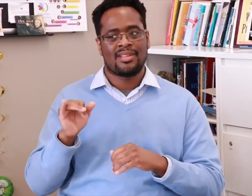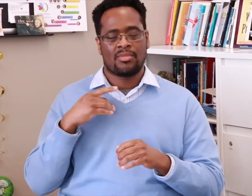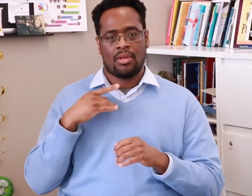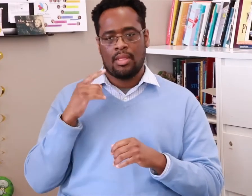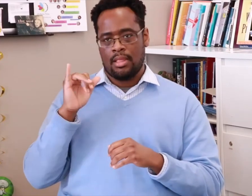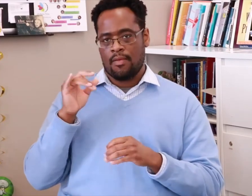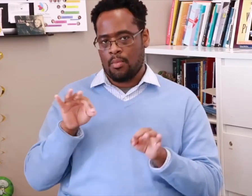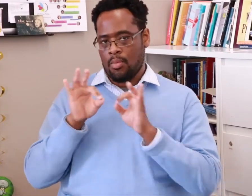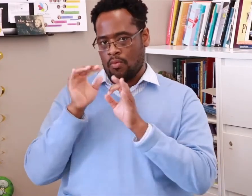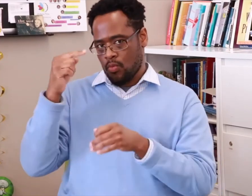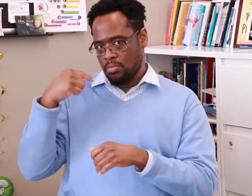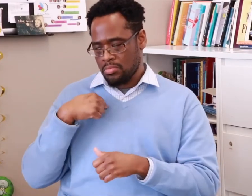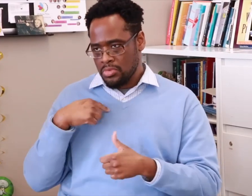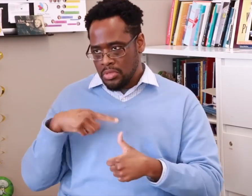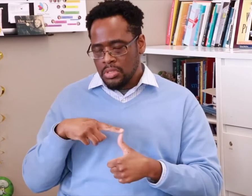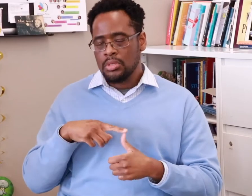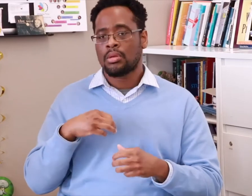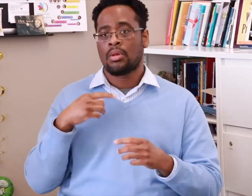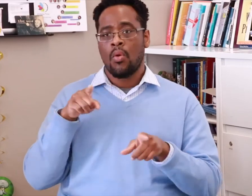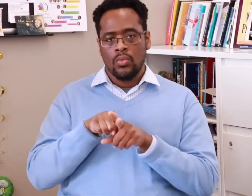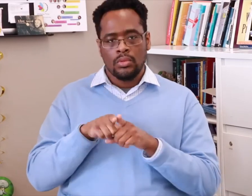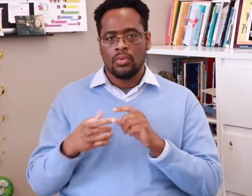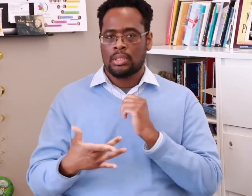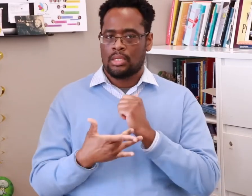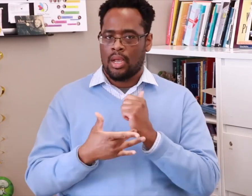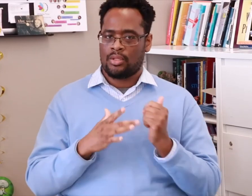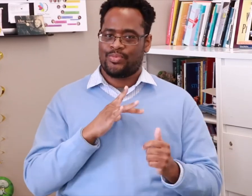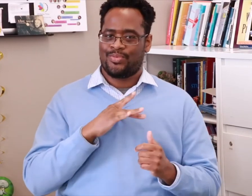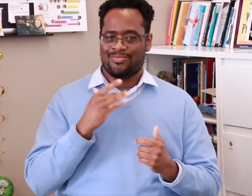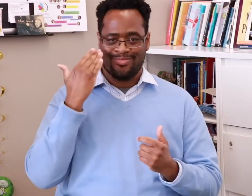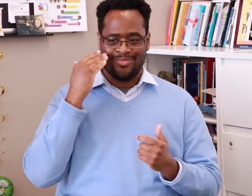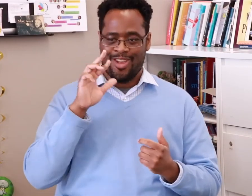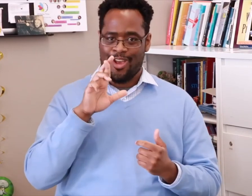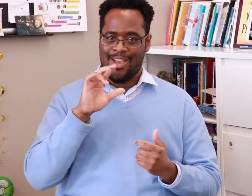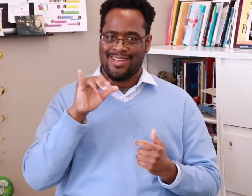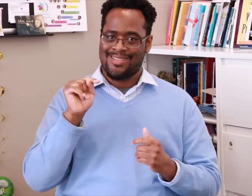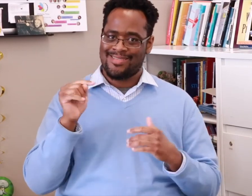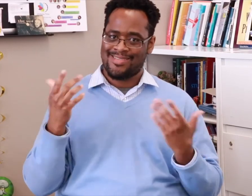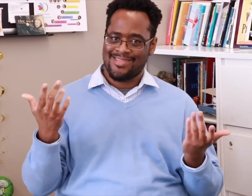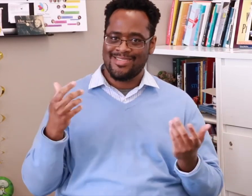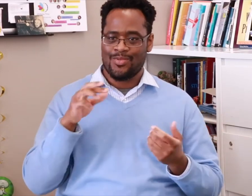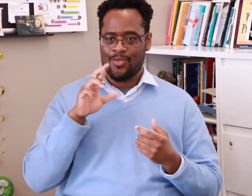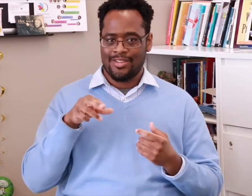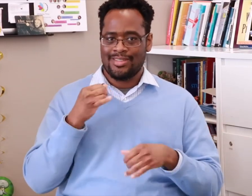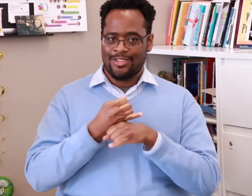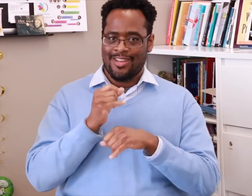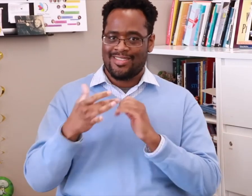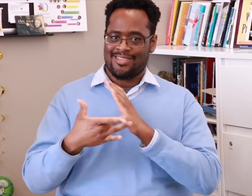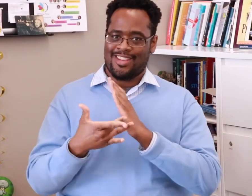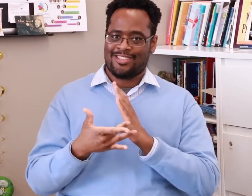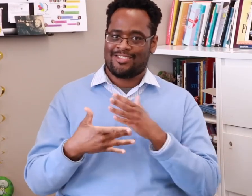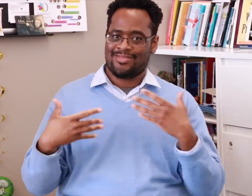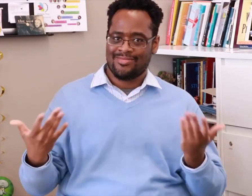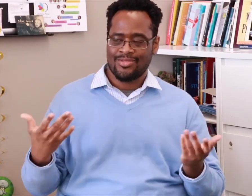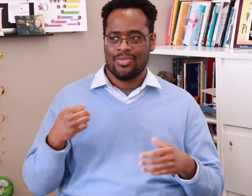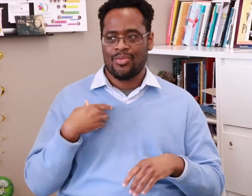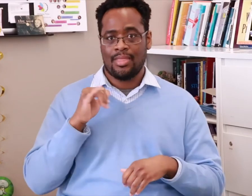That was important for me. Also, the technology bit was a cool incentive -- I mean, the Rochester Institute of Technology (RIT) is known for technology, of course!